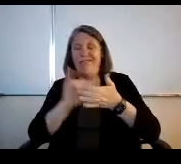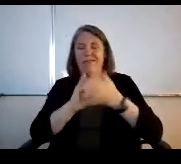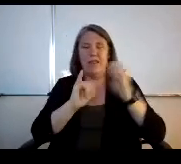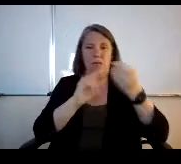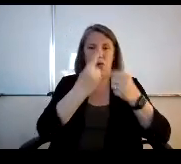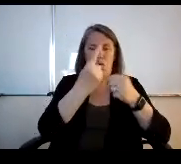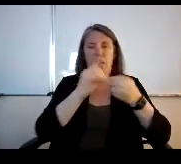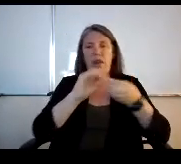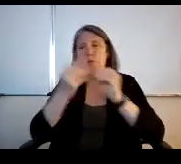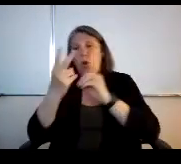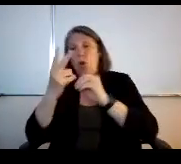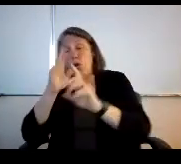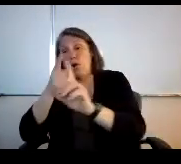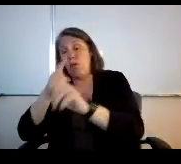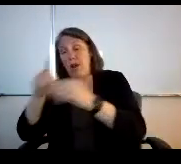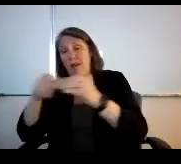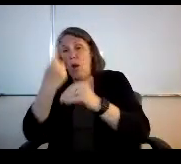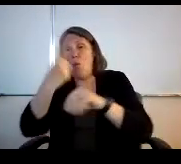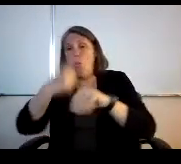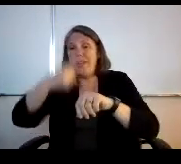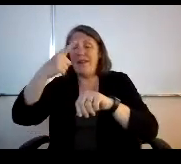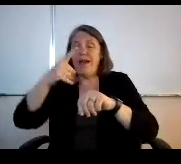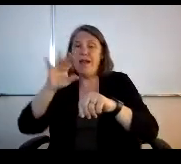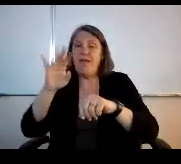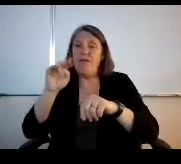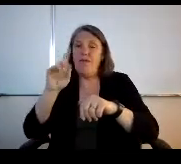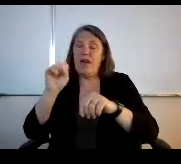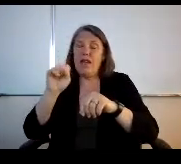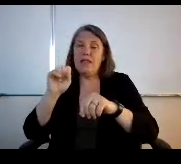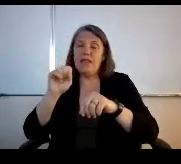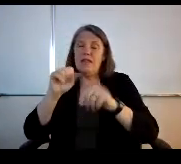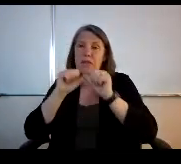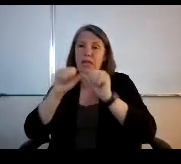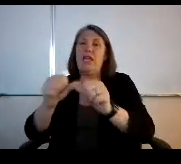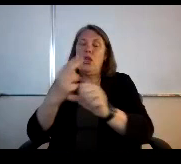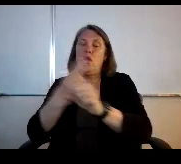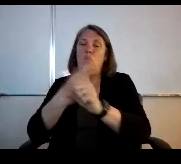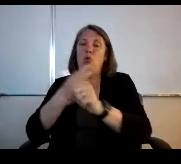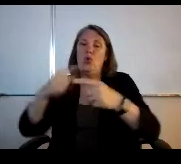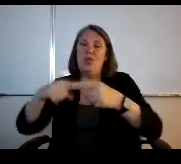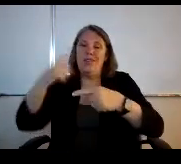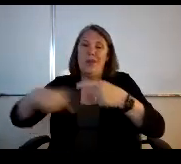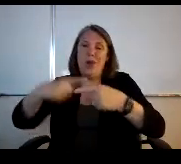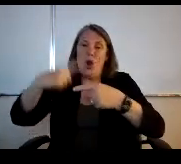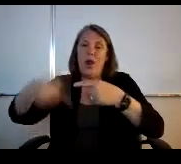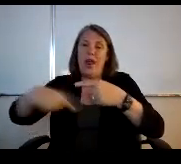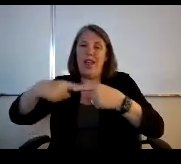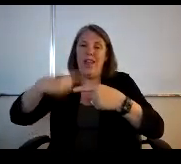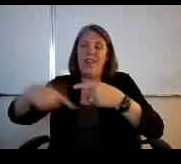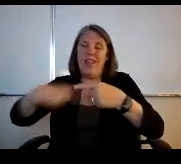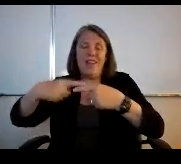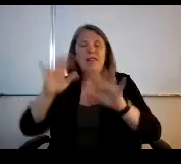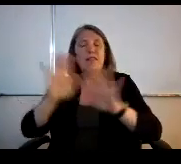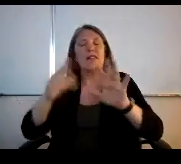funds being used in a recurring way, we wouldn't do that either, so that that's a short answer to that question.